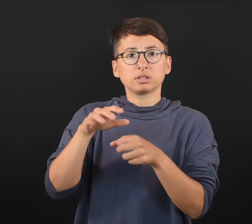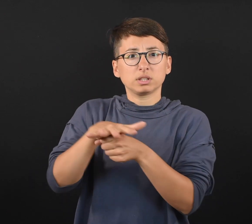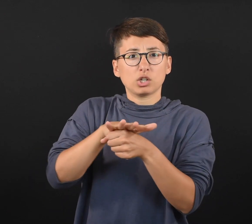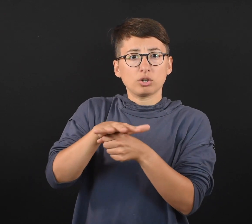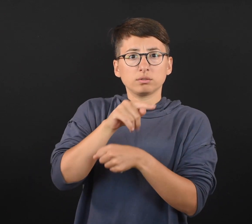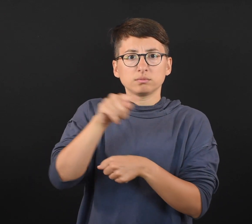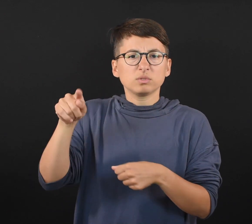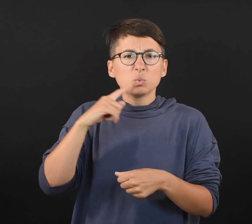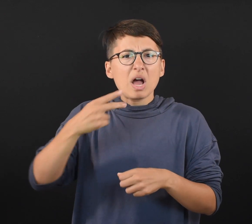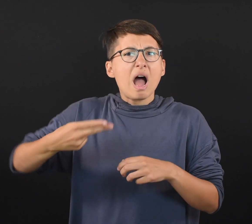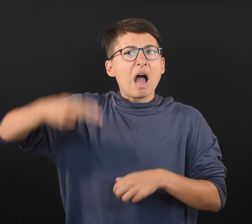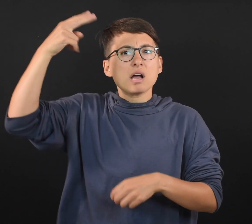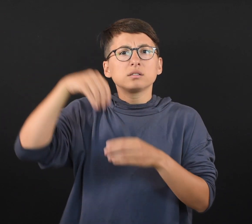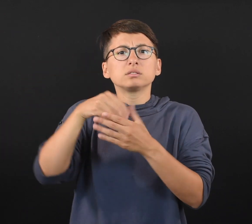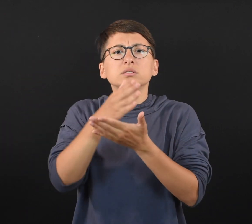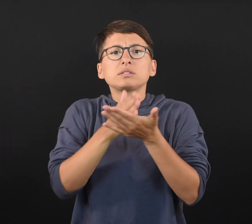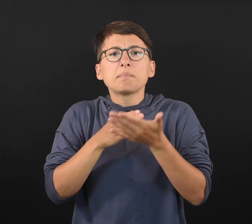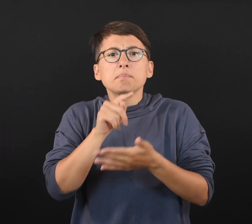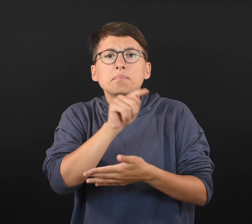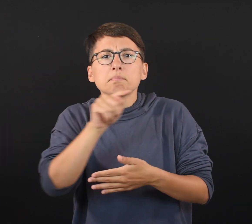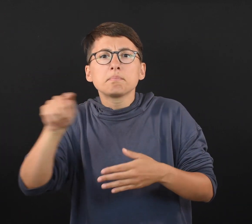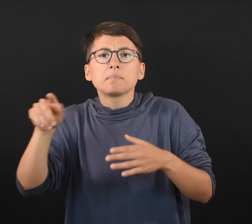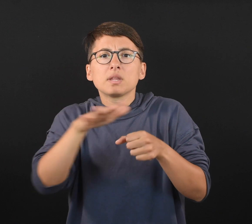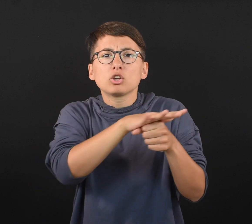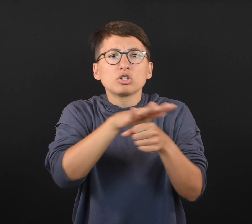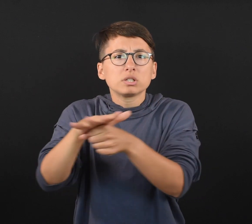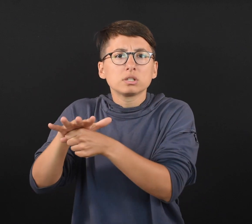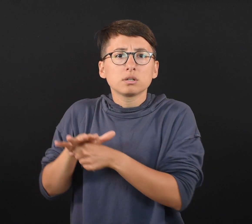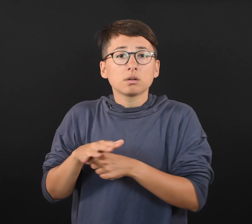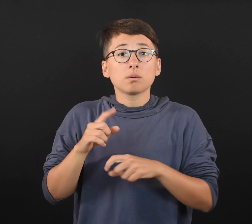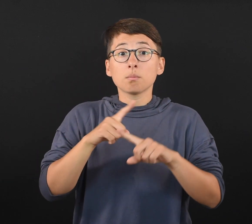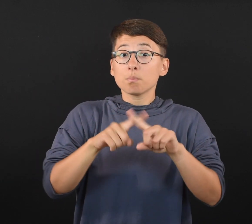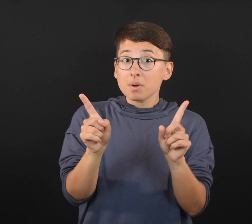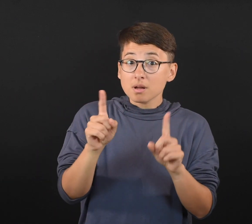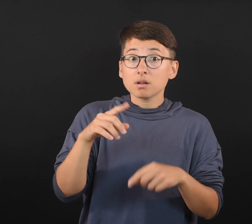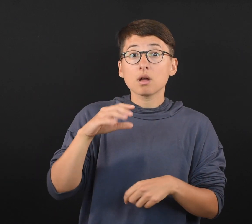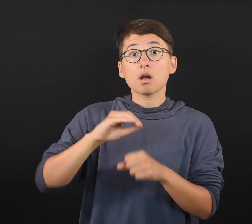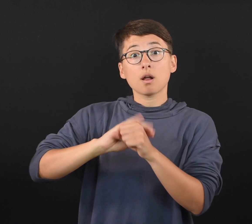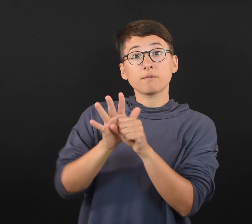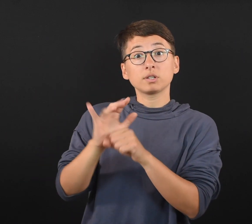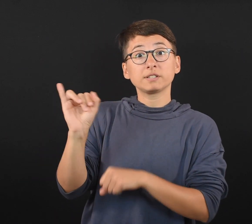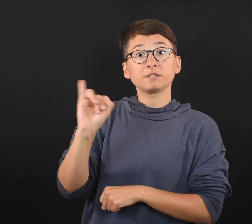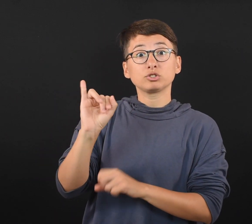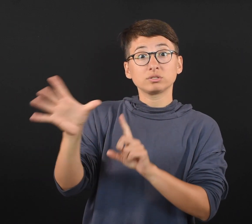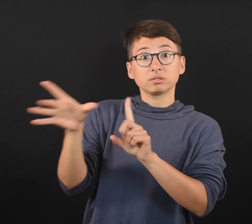vaccination during the current pandemic. While reports of post-vaccine myocarditis